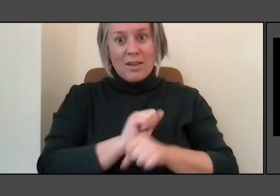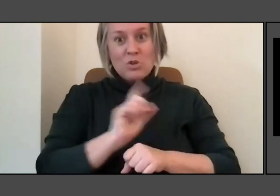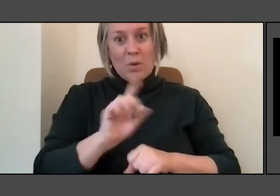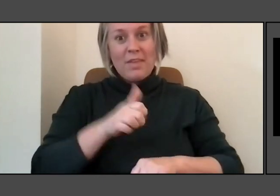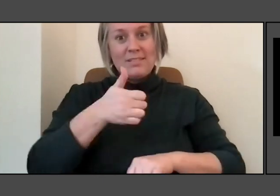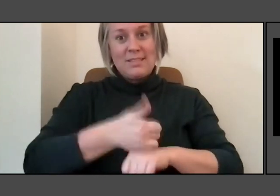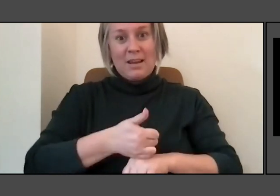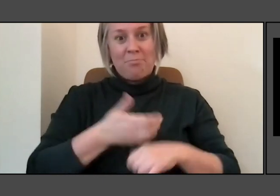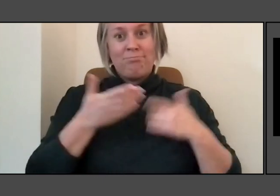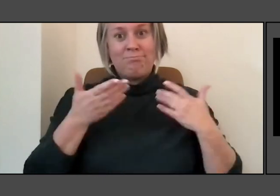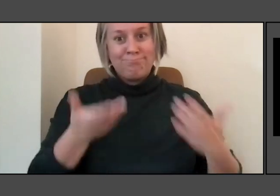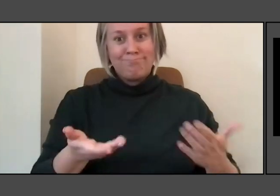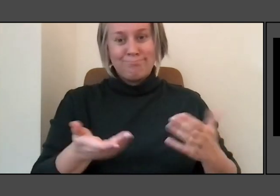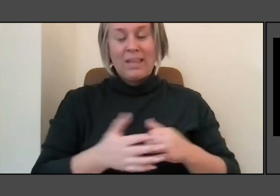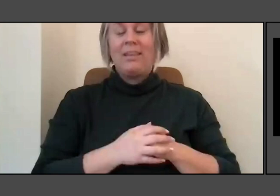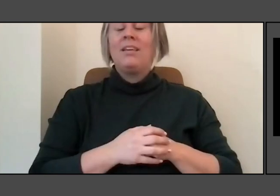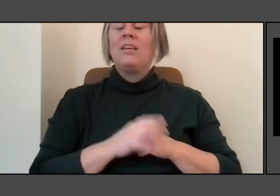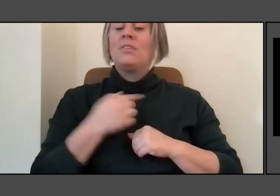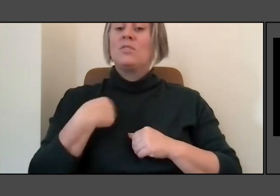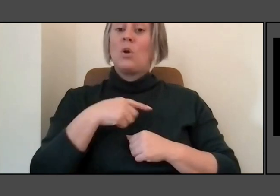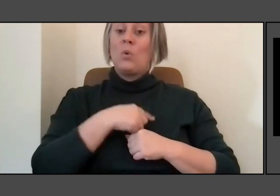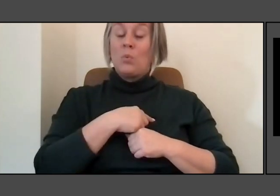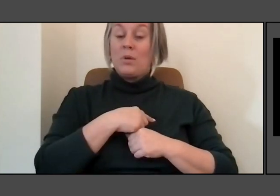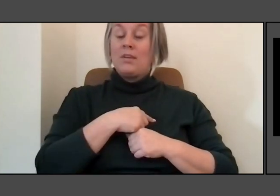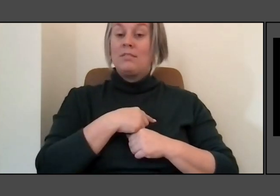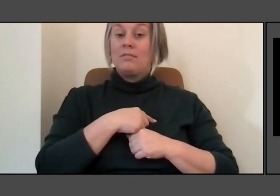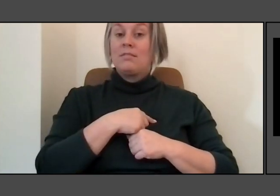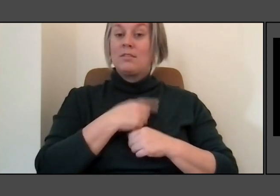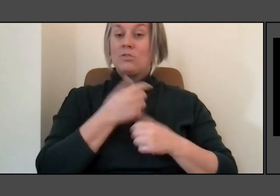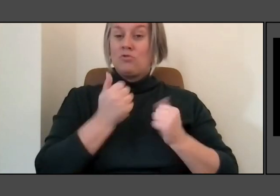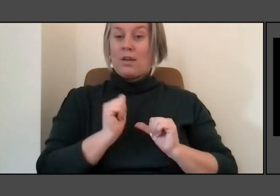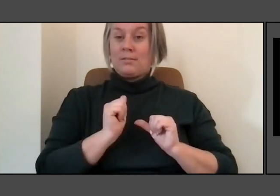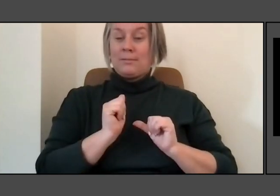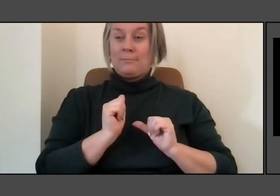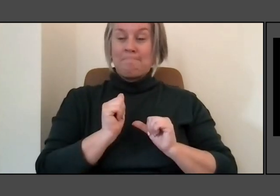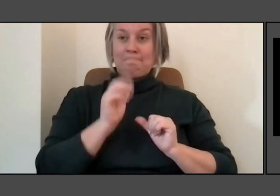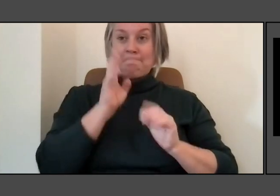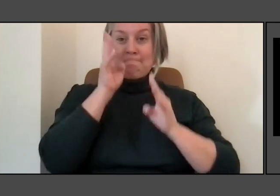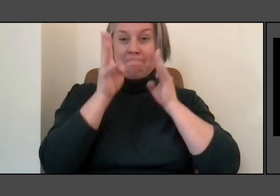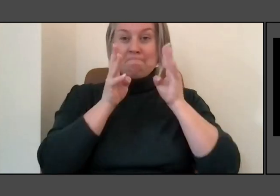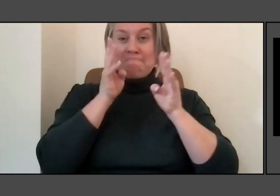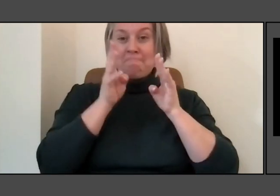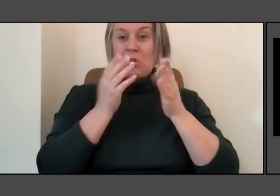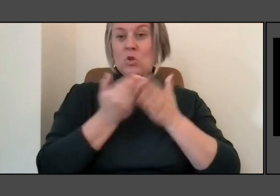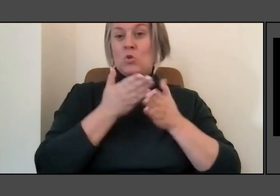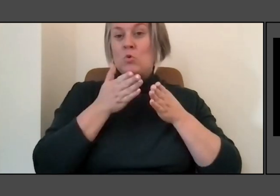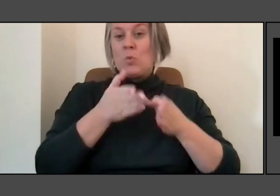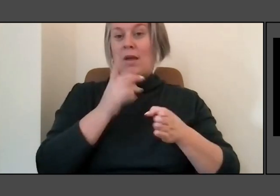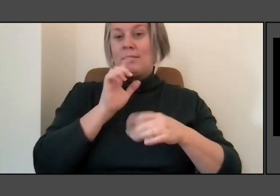fairly rethinking of the old park is do a transit study. And we were able to prove